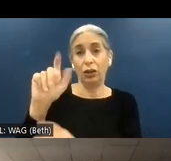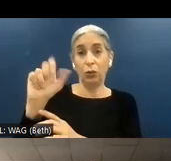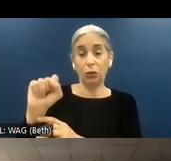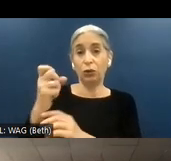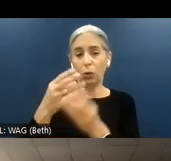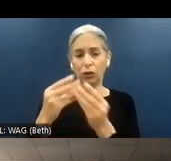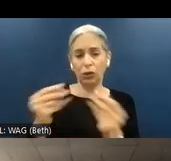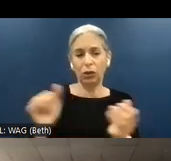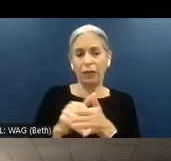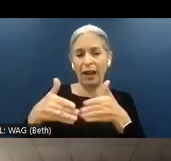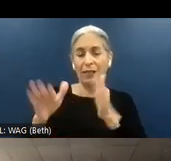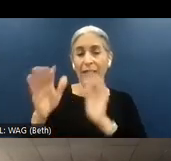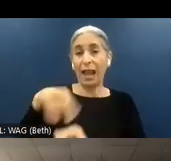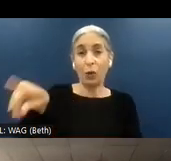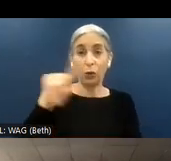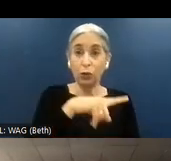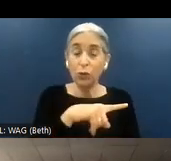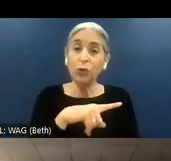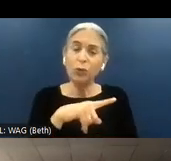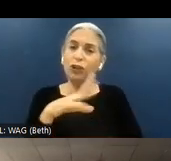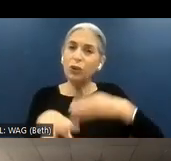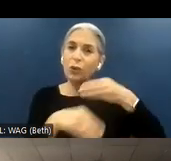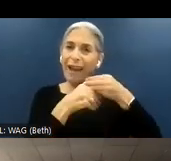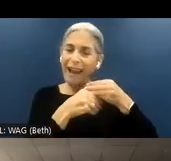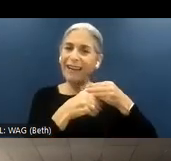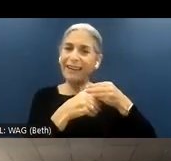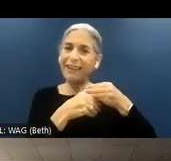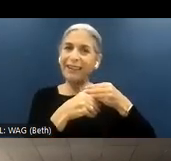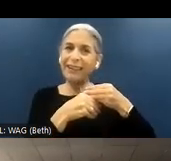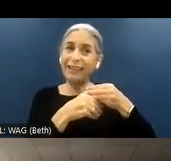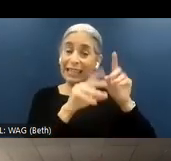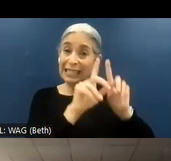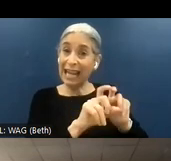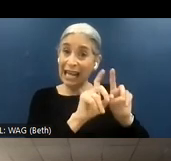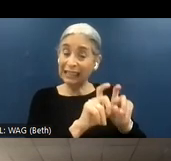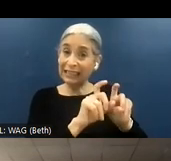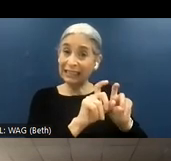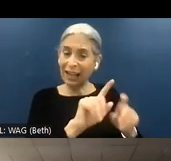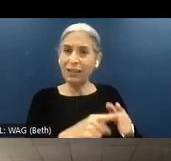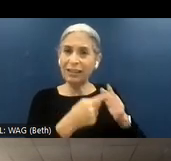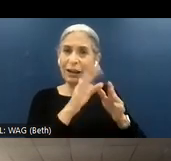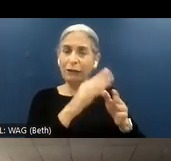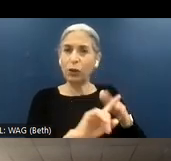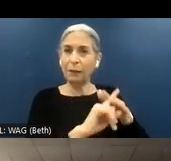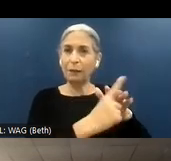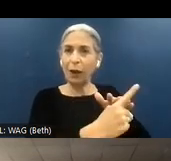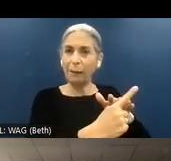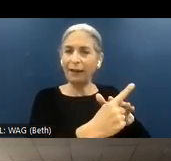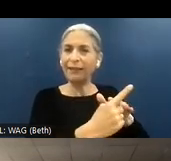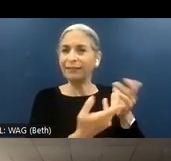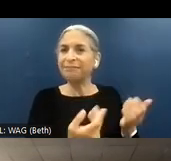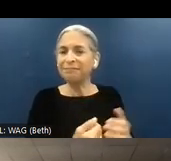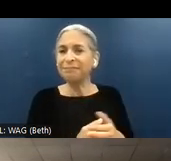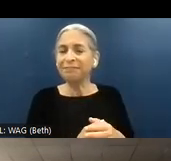allowing you to add tests as part of your deployment pipeline. There are tools that